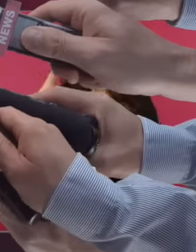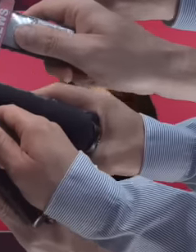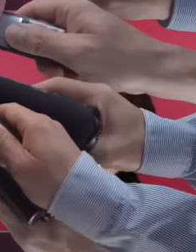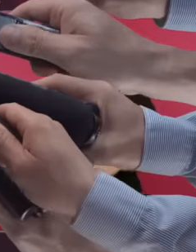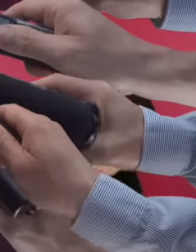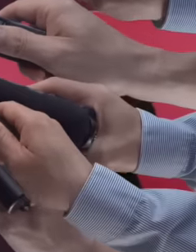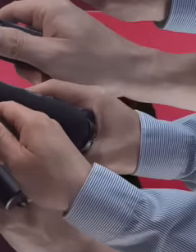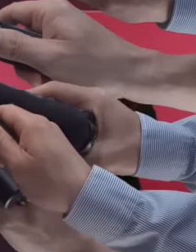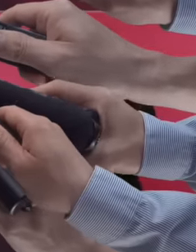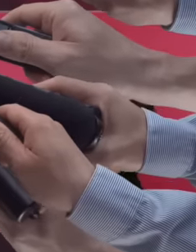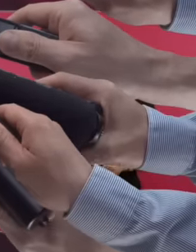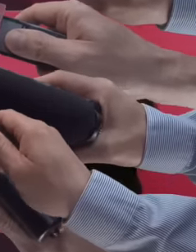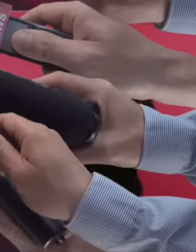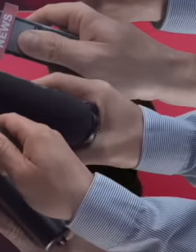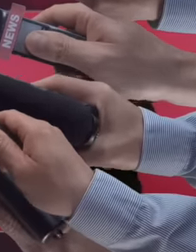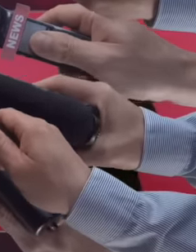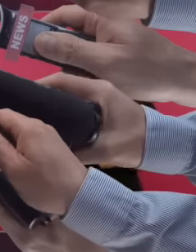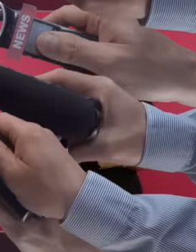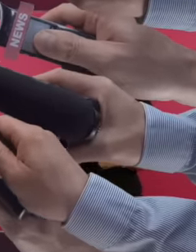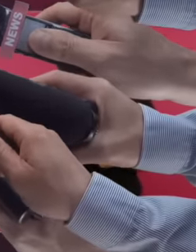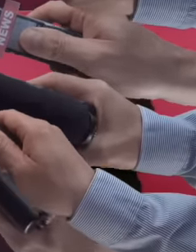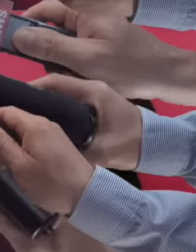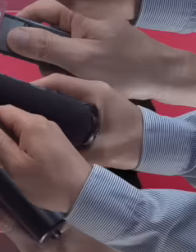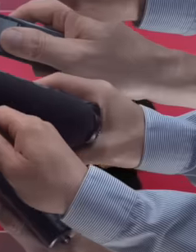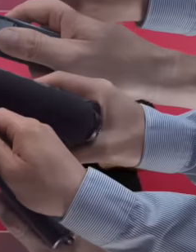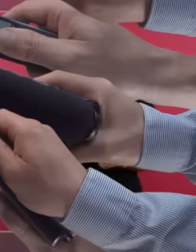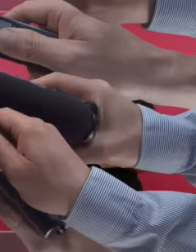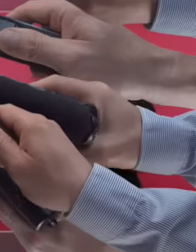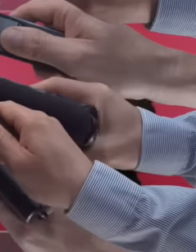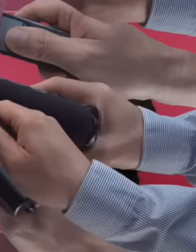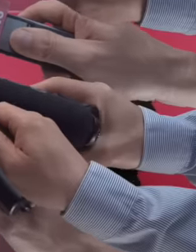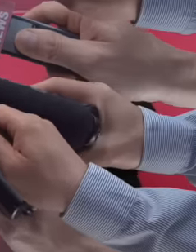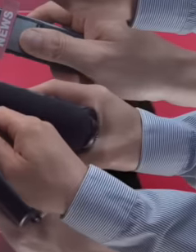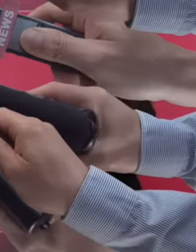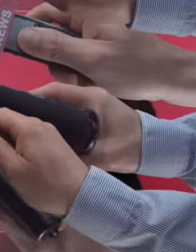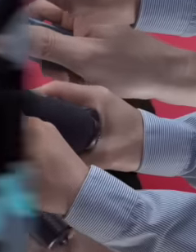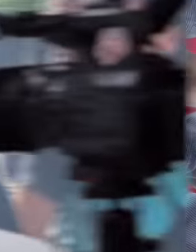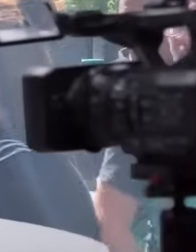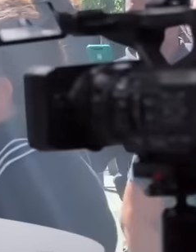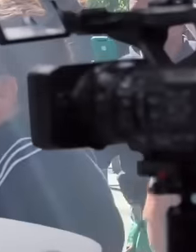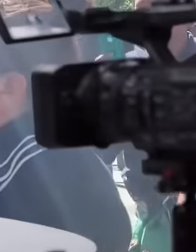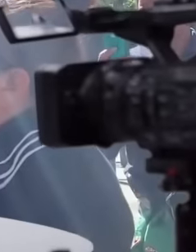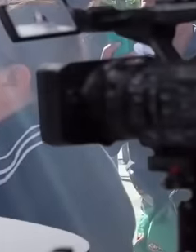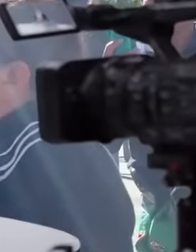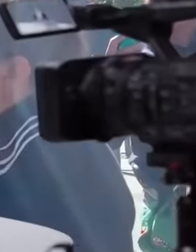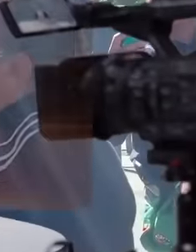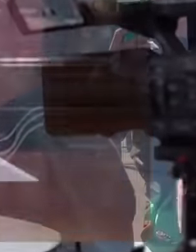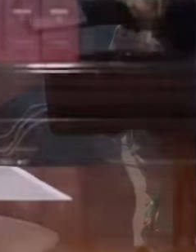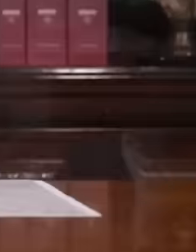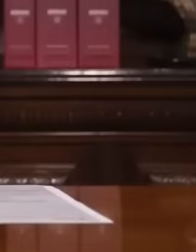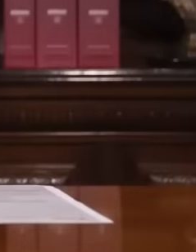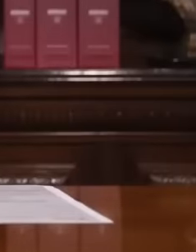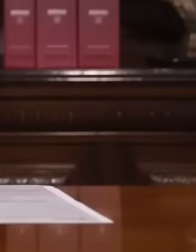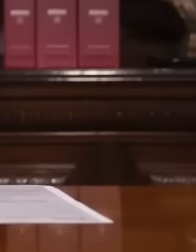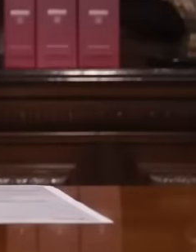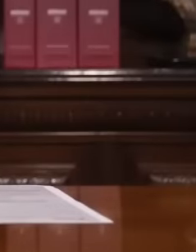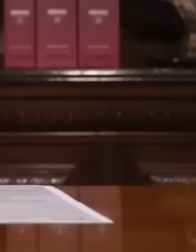confront the president but they all leave silent or with their mouths open with the data that the